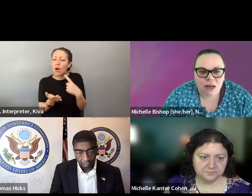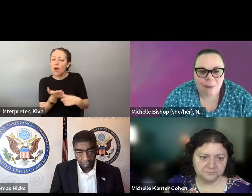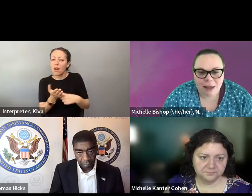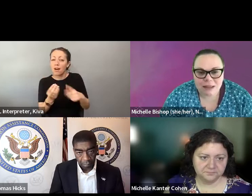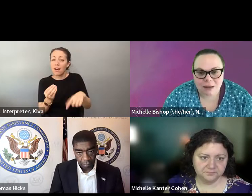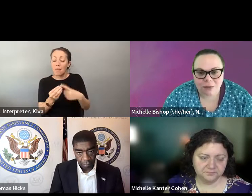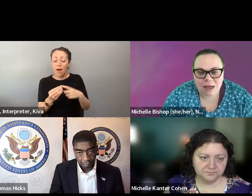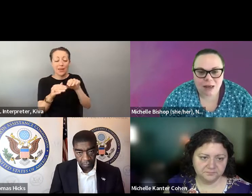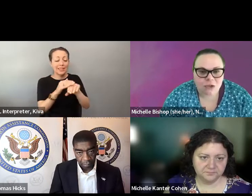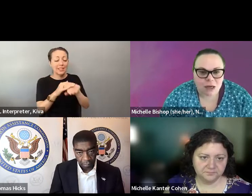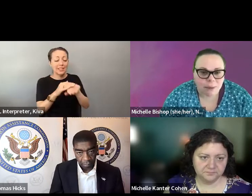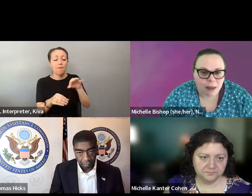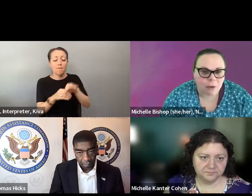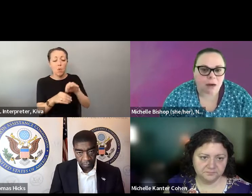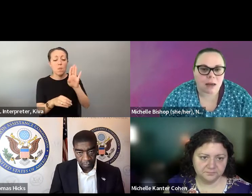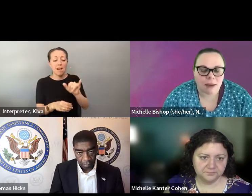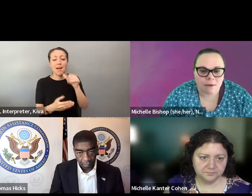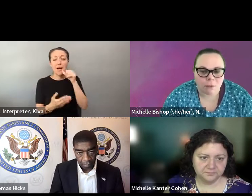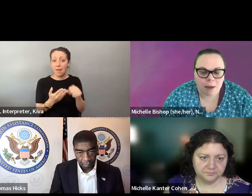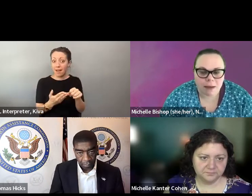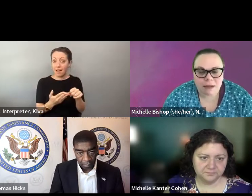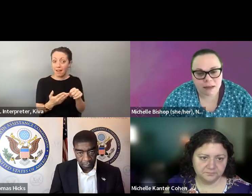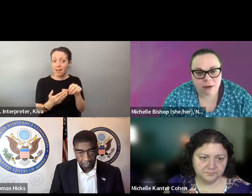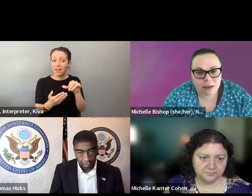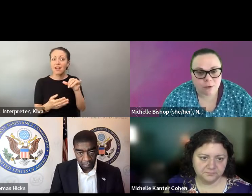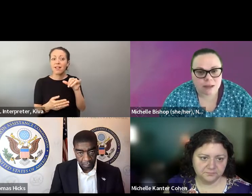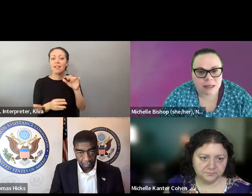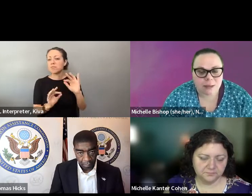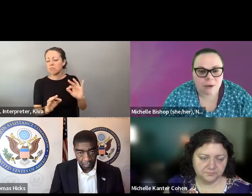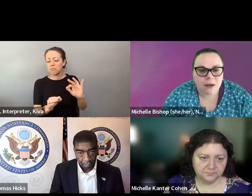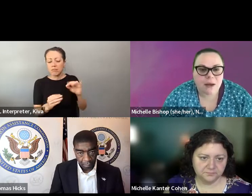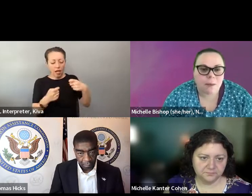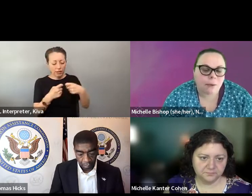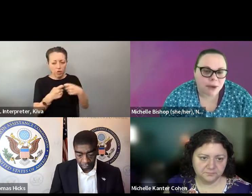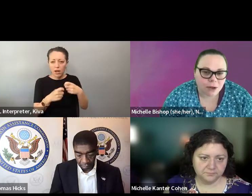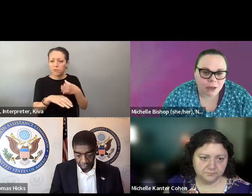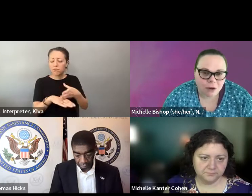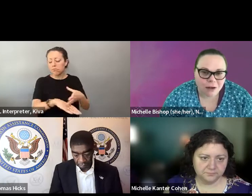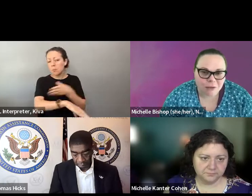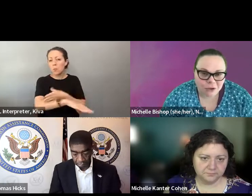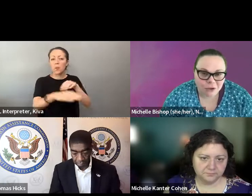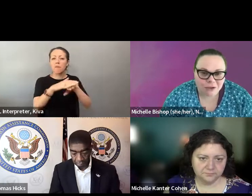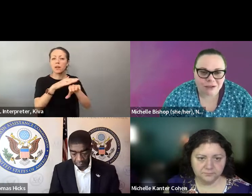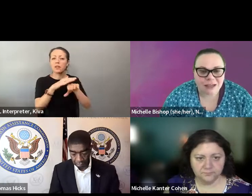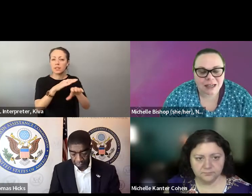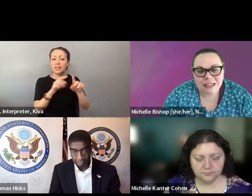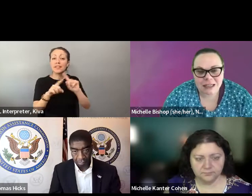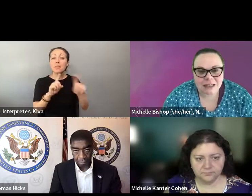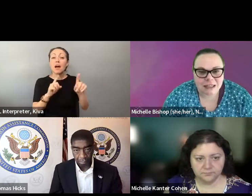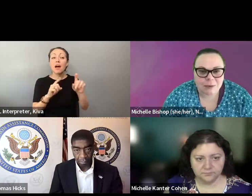surface late inked by our conversation earlier today about accessible vote by mail , electronic ballot delivery